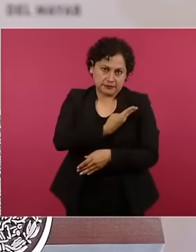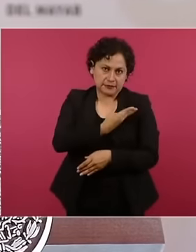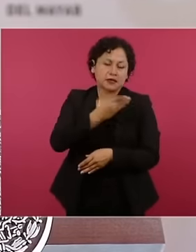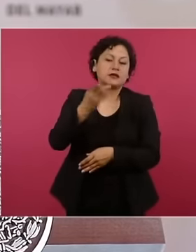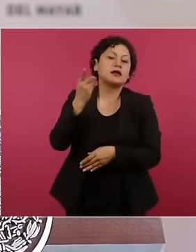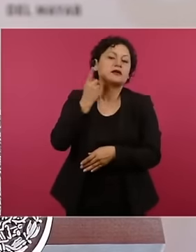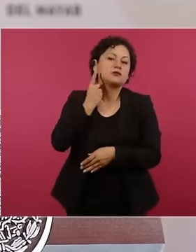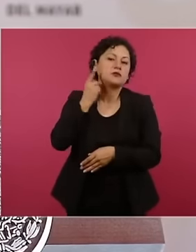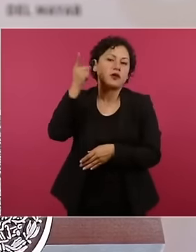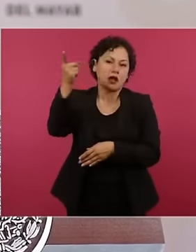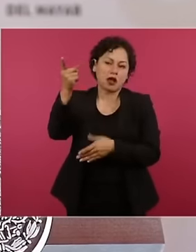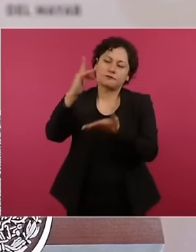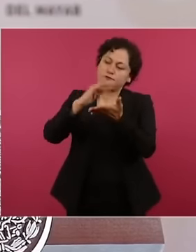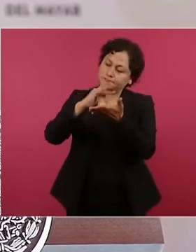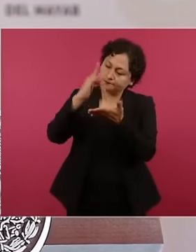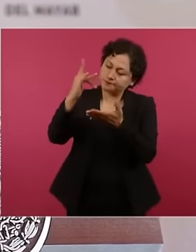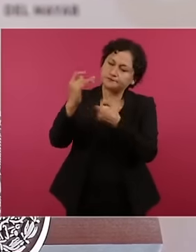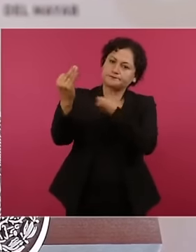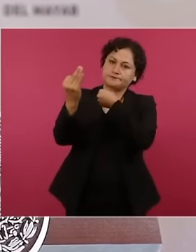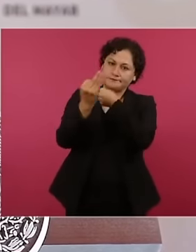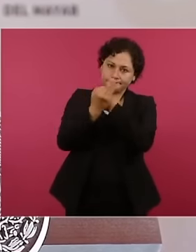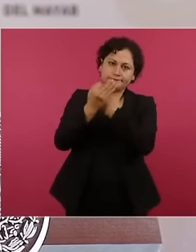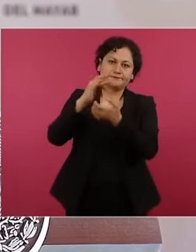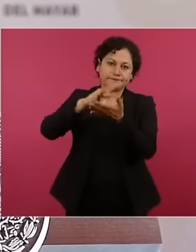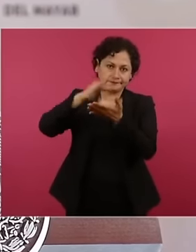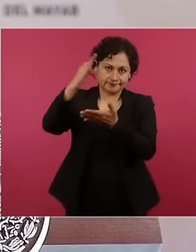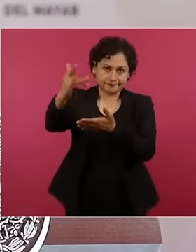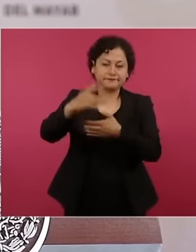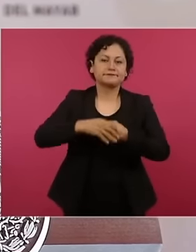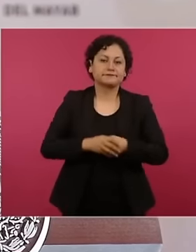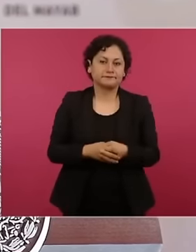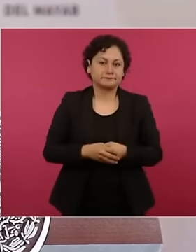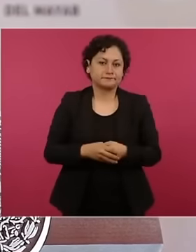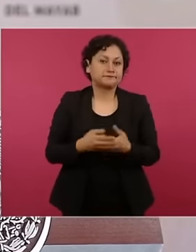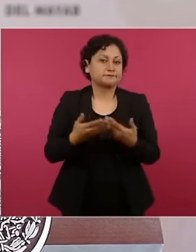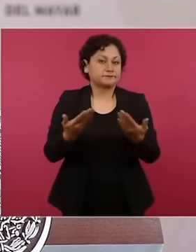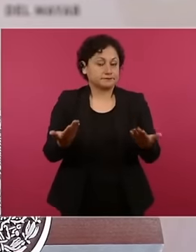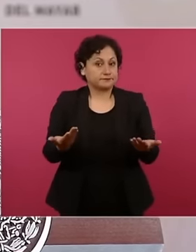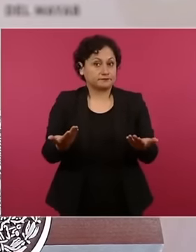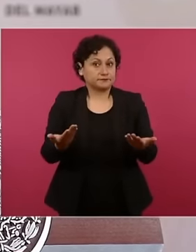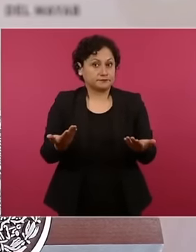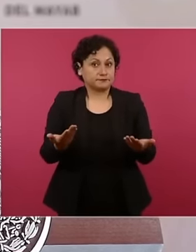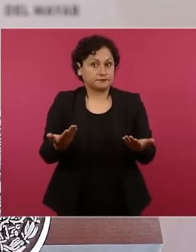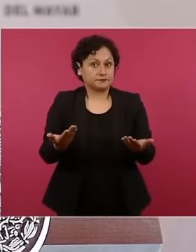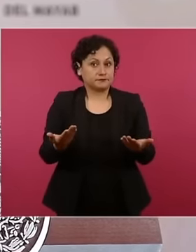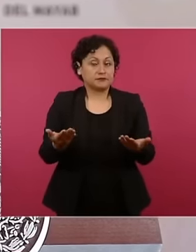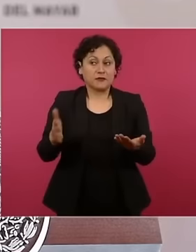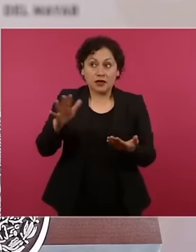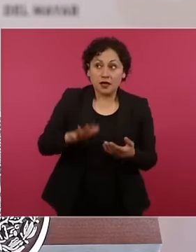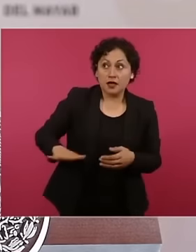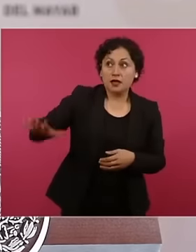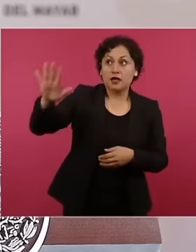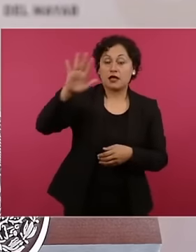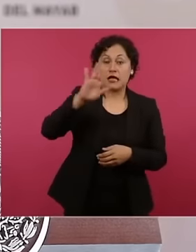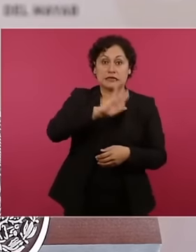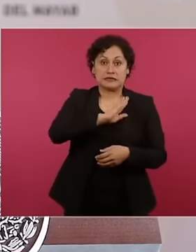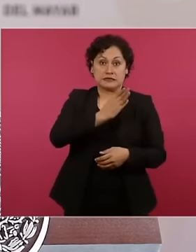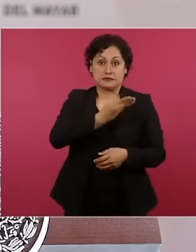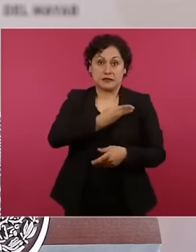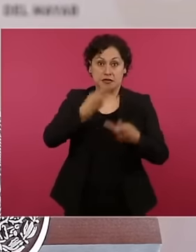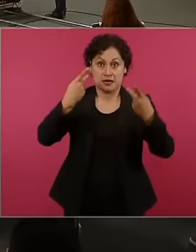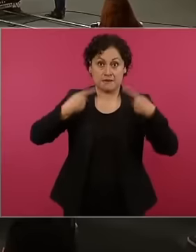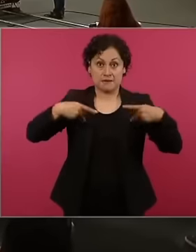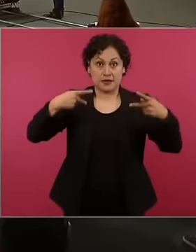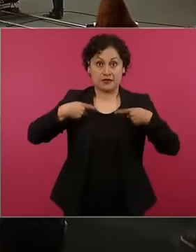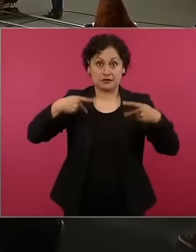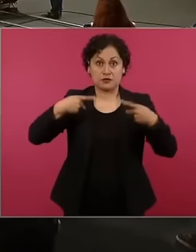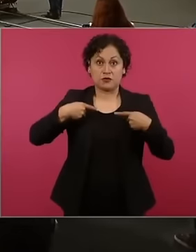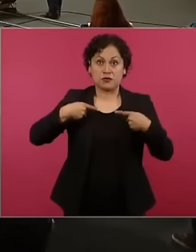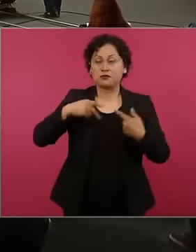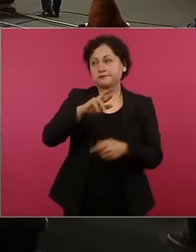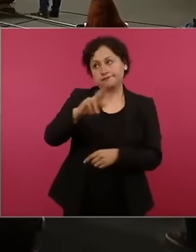and acknowledge him Well, to all the Spanish people because